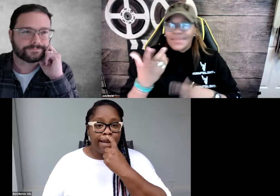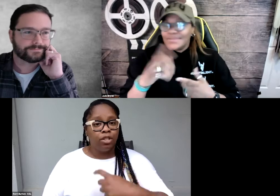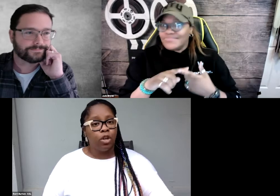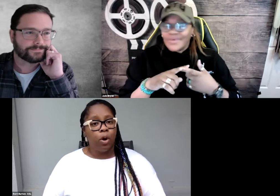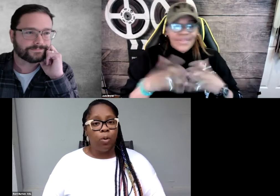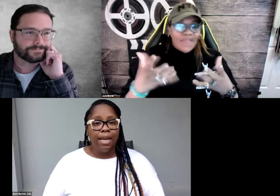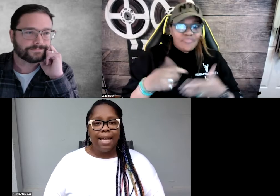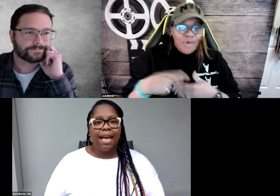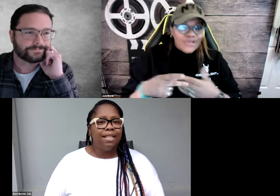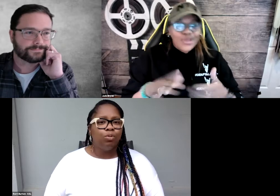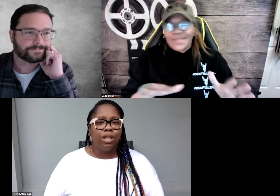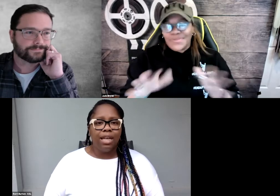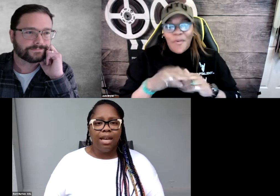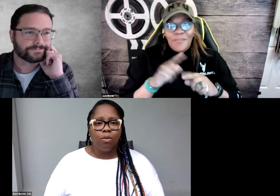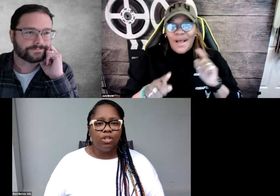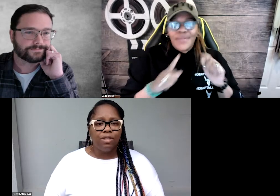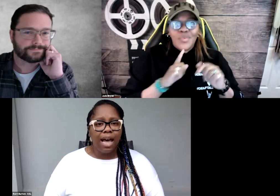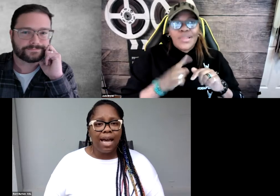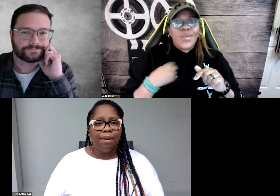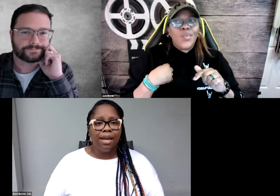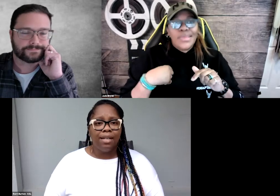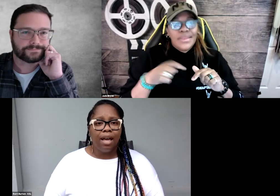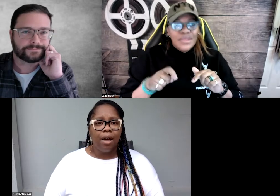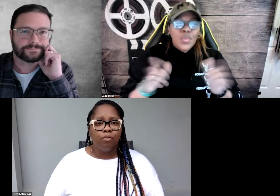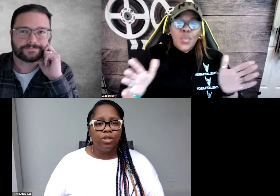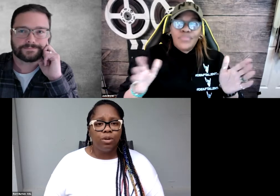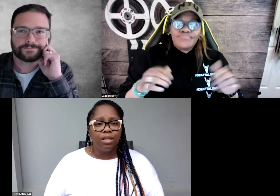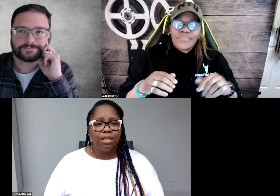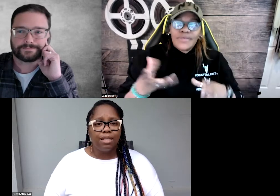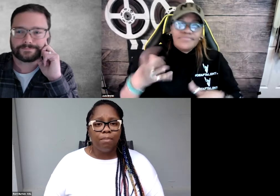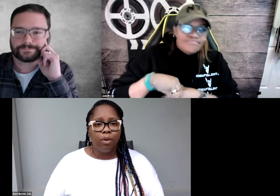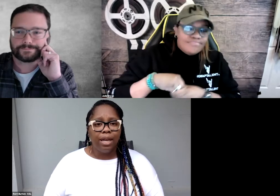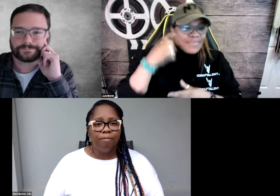And so, it's really a question of time and resources at some point,